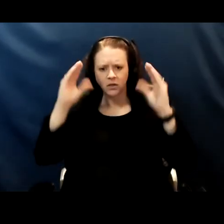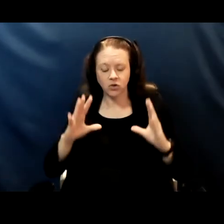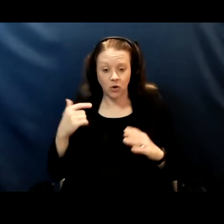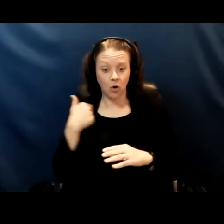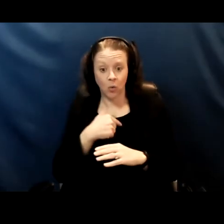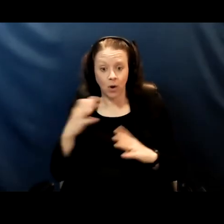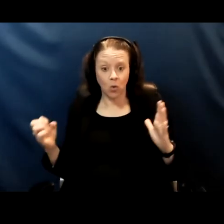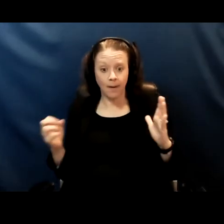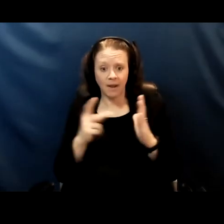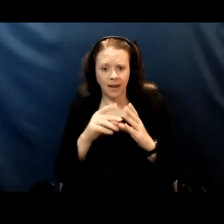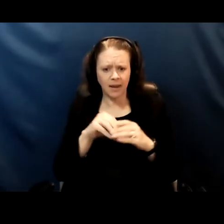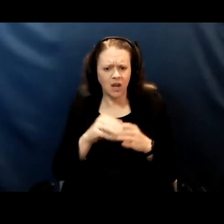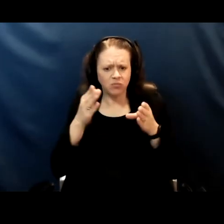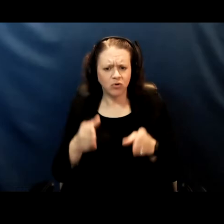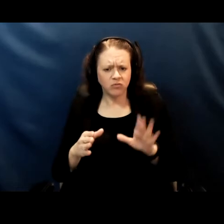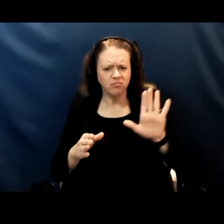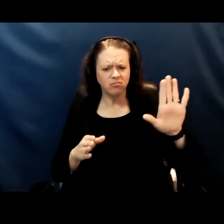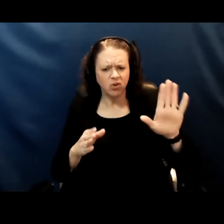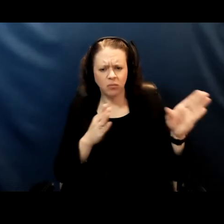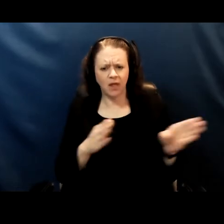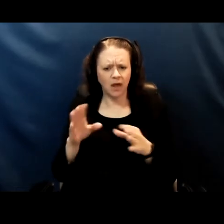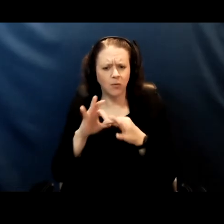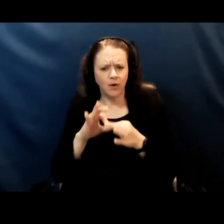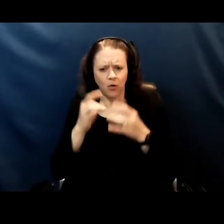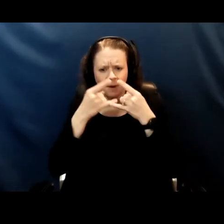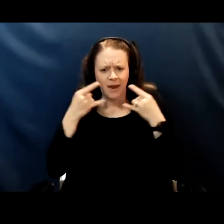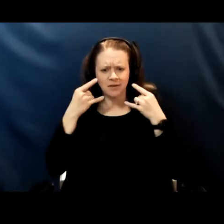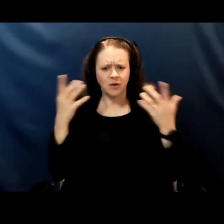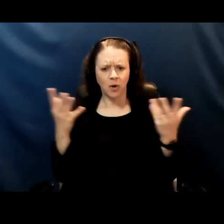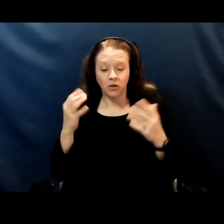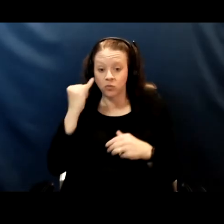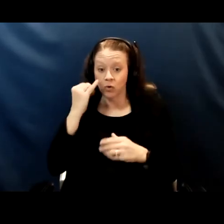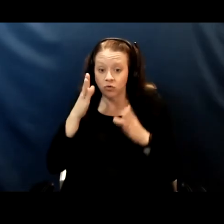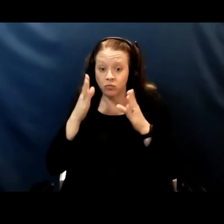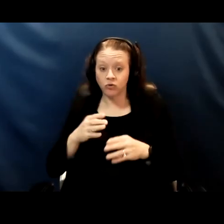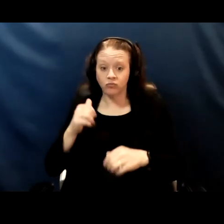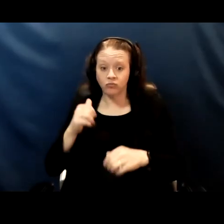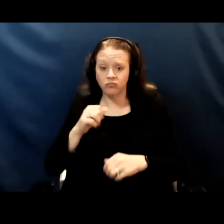what is your plan around masking? What is your plan? When someone isn't wearing a mask? What are you putting in place